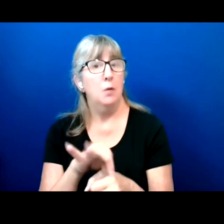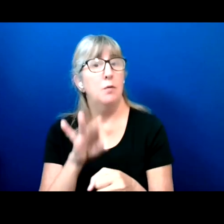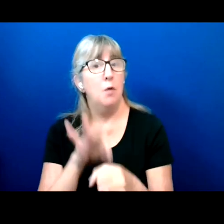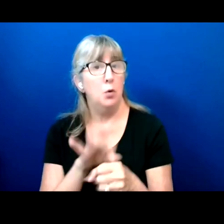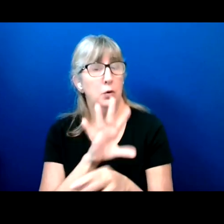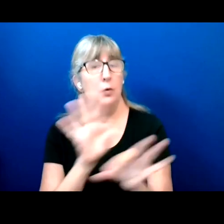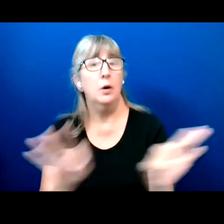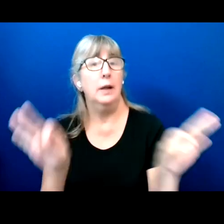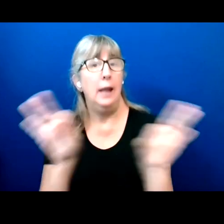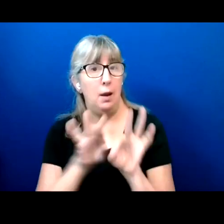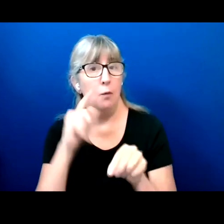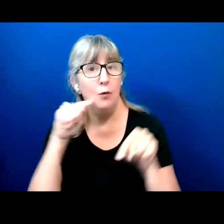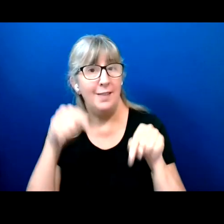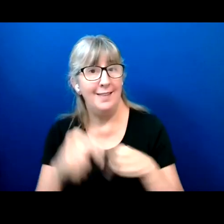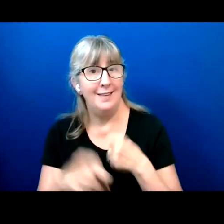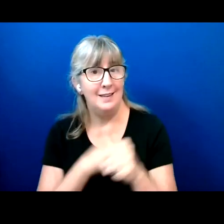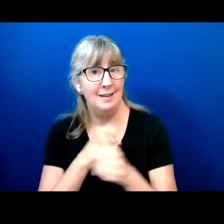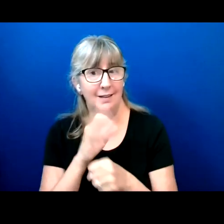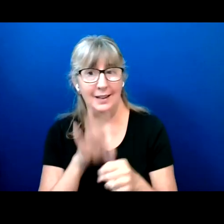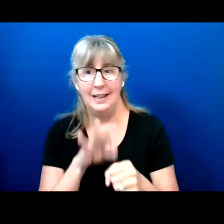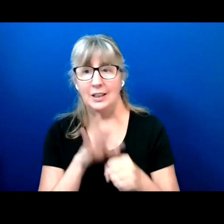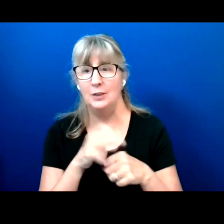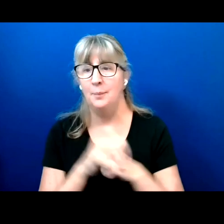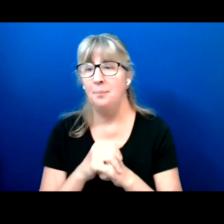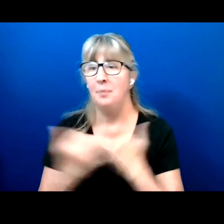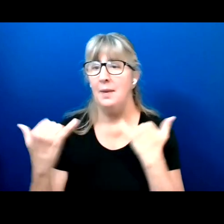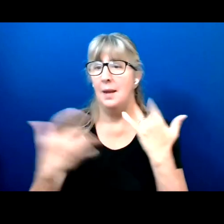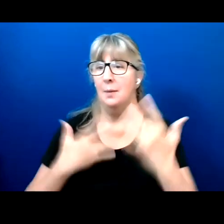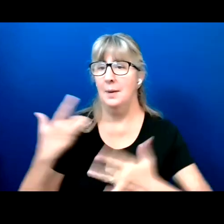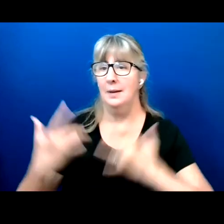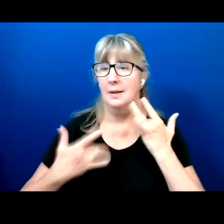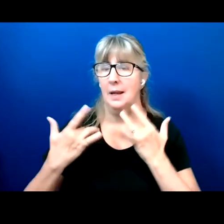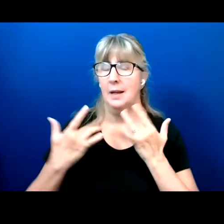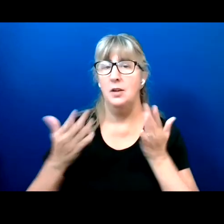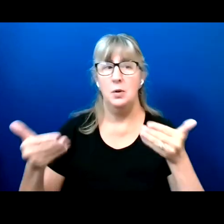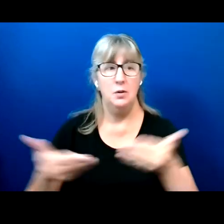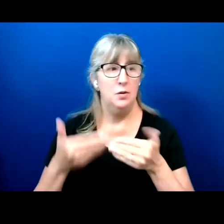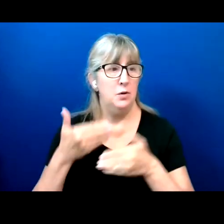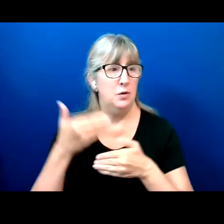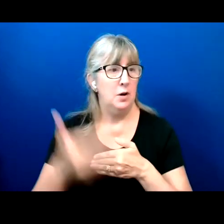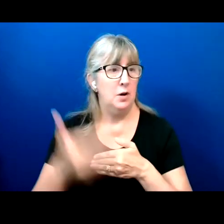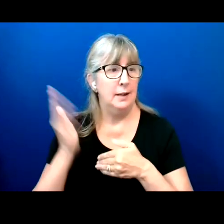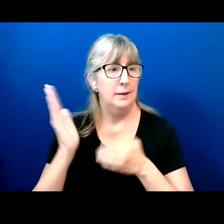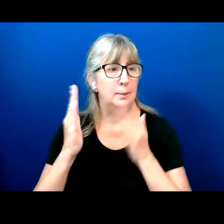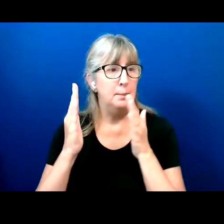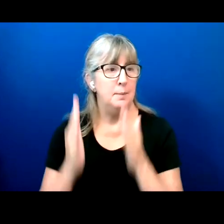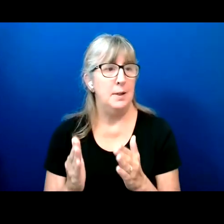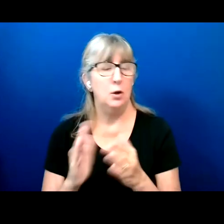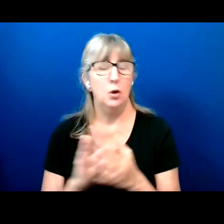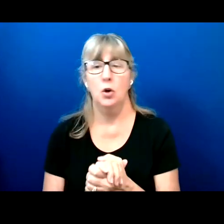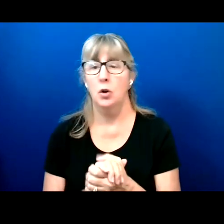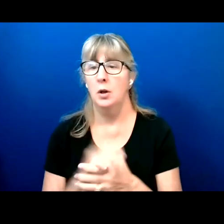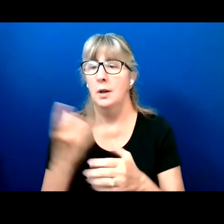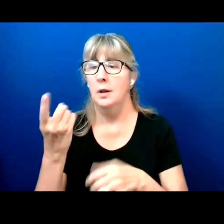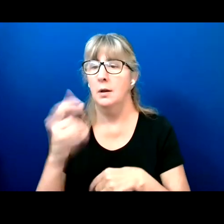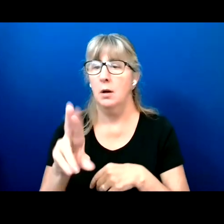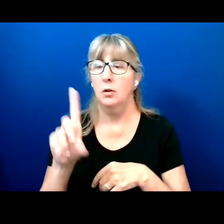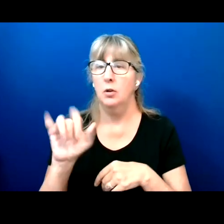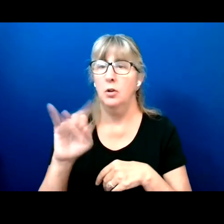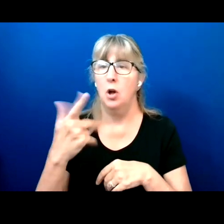I'm really excited to introduce our next speakers. Dr. Douglas Kruse and Dr. Lisa Schur.